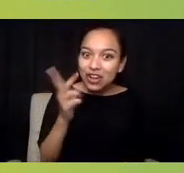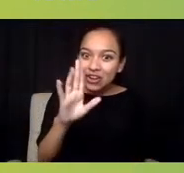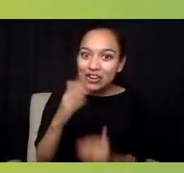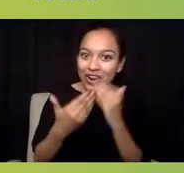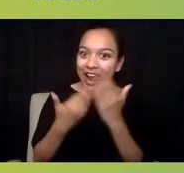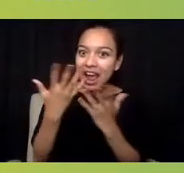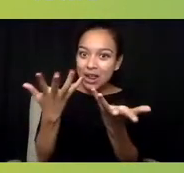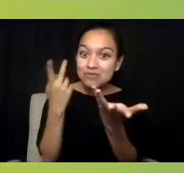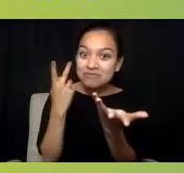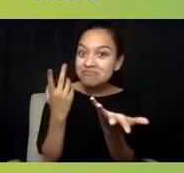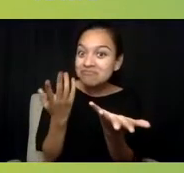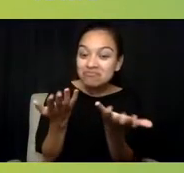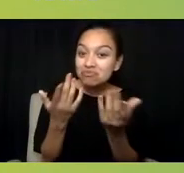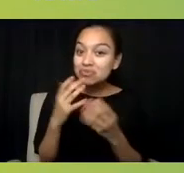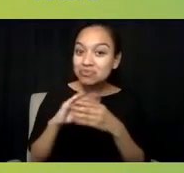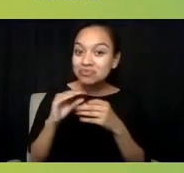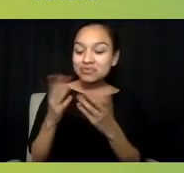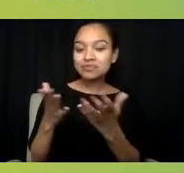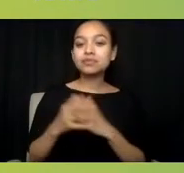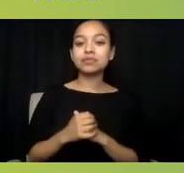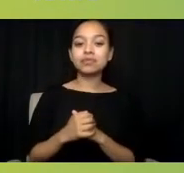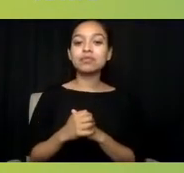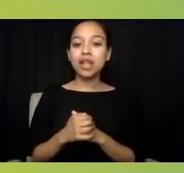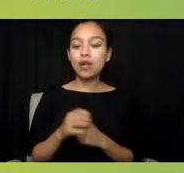Yeah, I mean, so for me, one of the things that I also just want